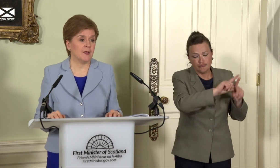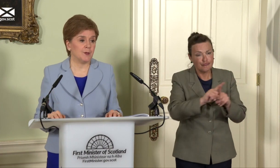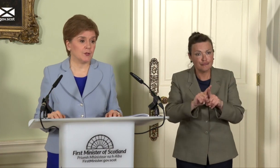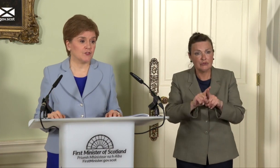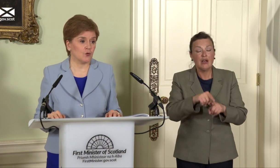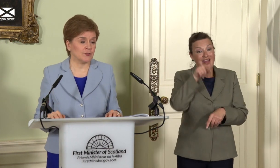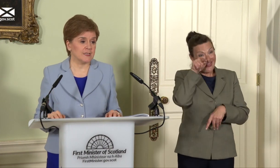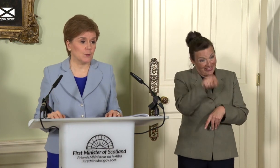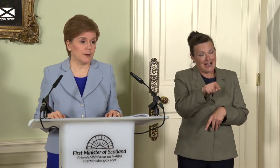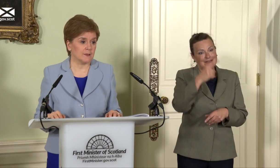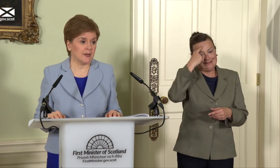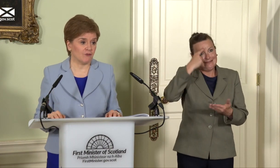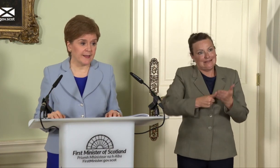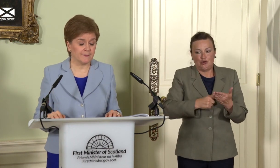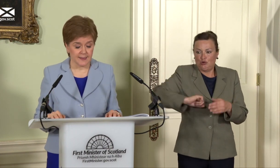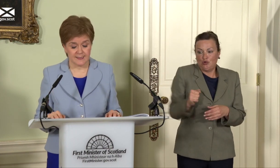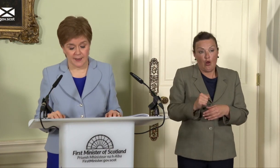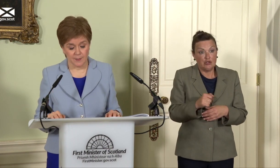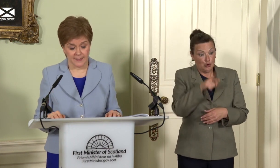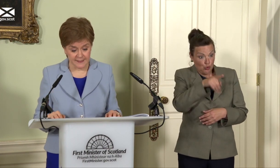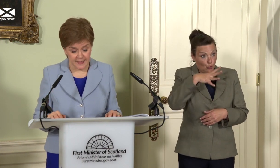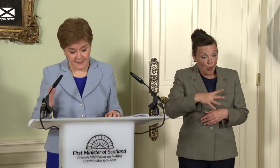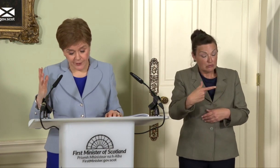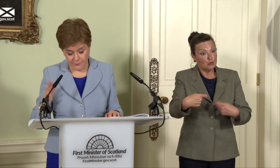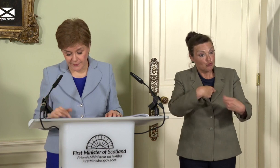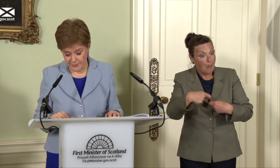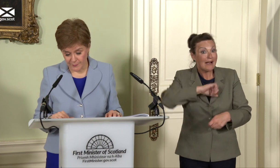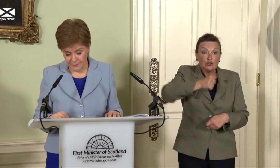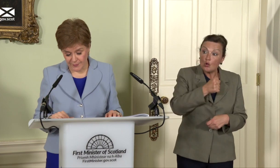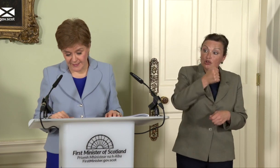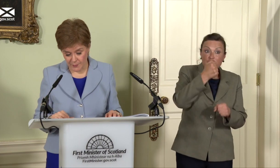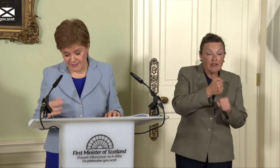people in Scotland will arrive at, and the last thing I would say,